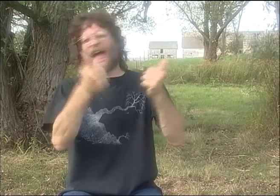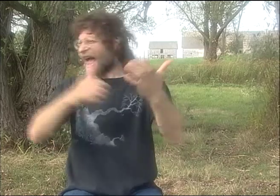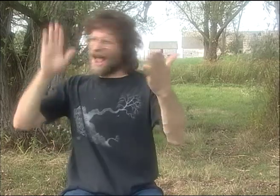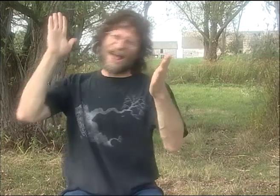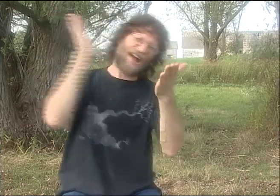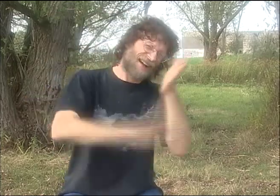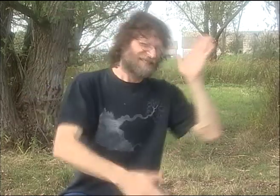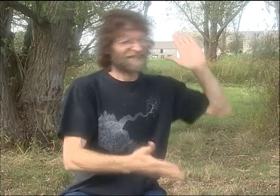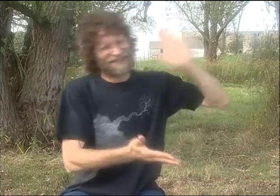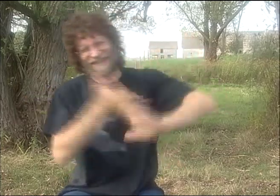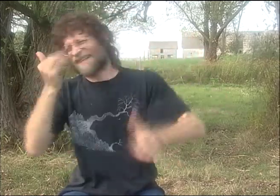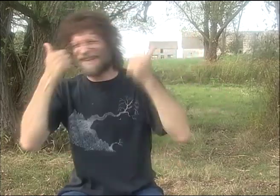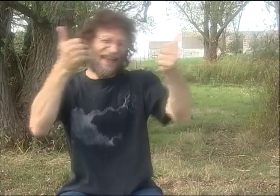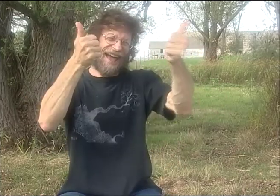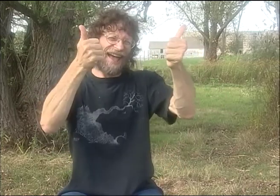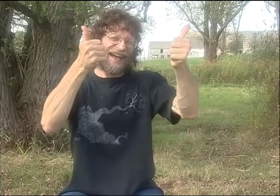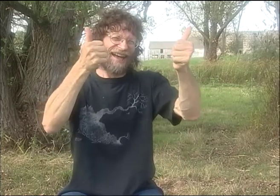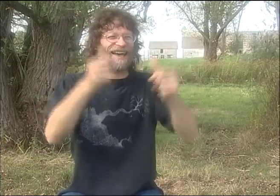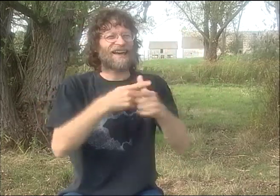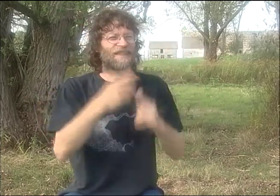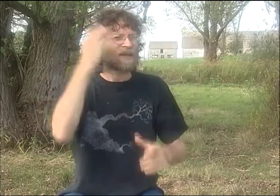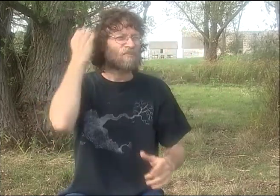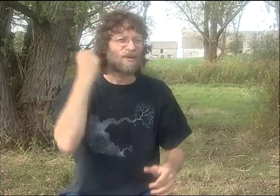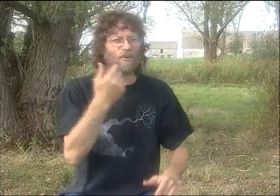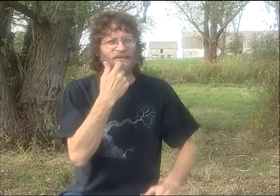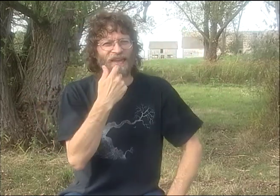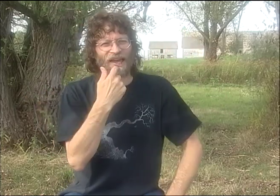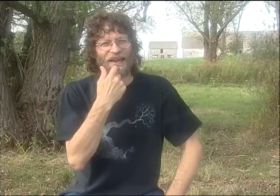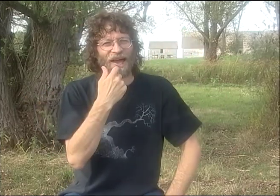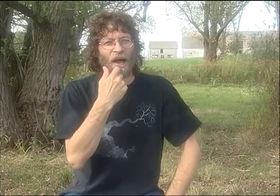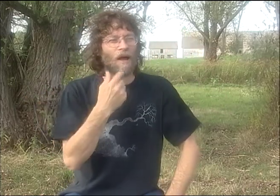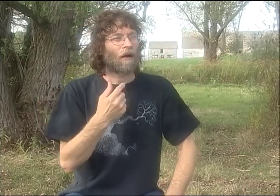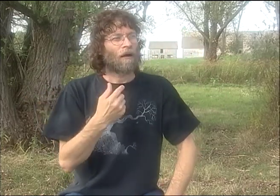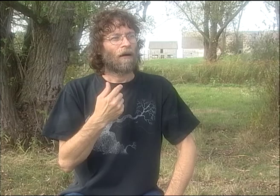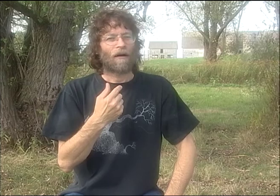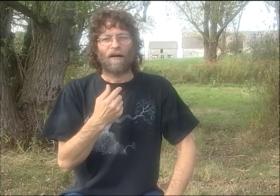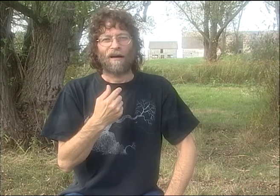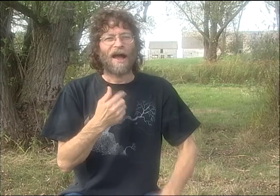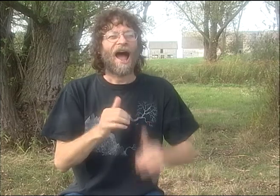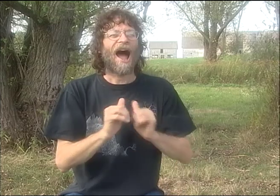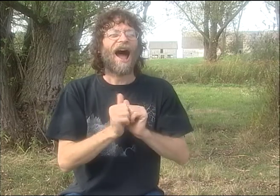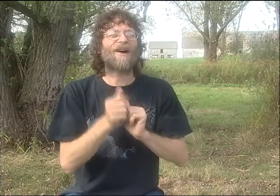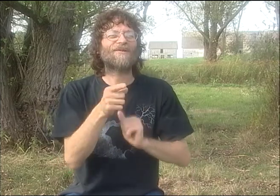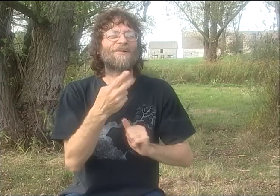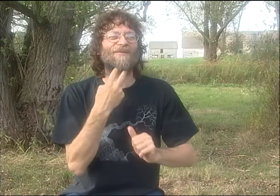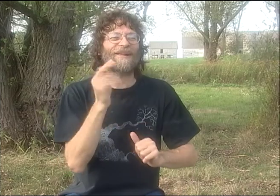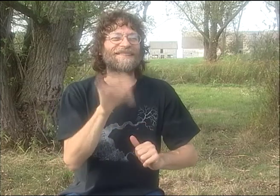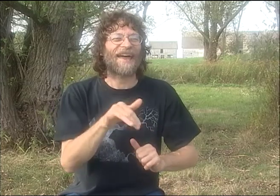AND MAKE SOMETHING GORGEOUS WITH IT. AND WE'D BOTH GO, "YEAH!" AND HIGH-5 EACH OTHER. "WHAT AN AMAZING PIECE OF WORK!" AND THEN PETER WOULD SAY,